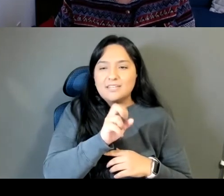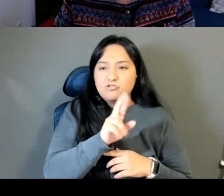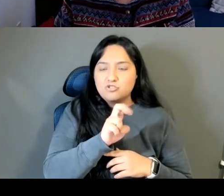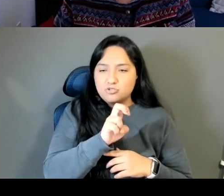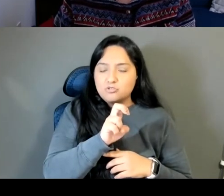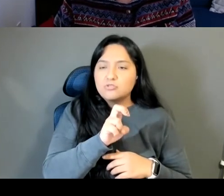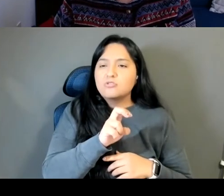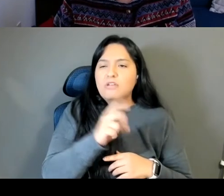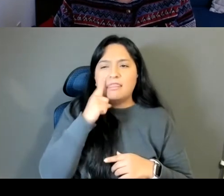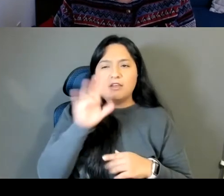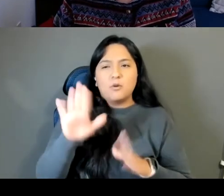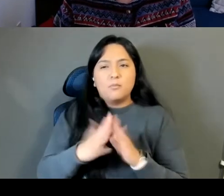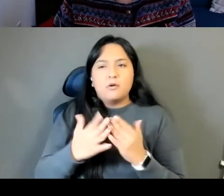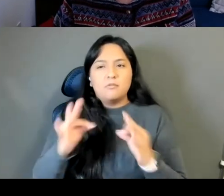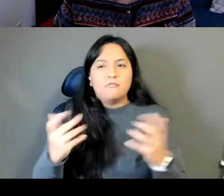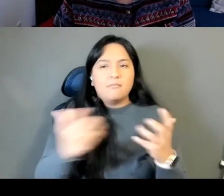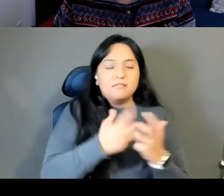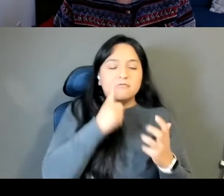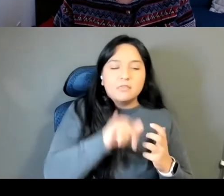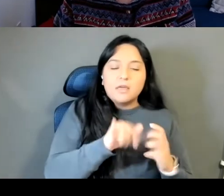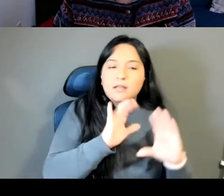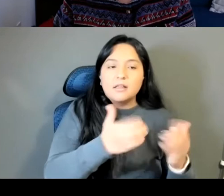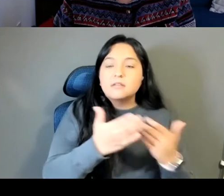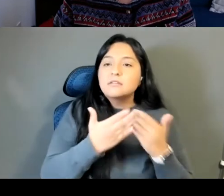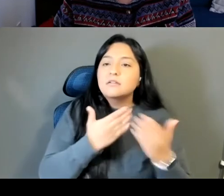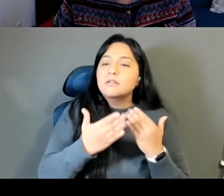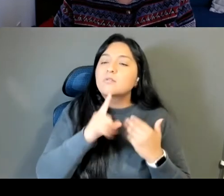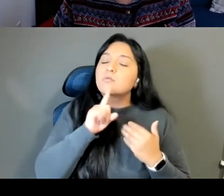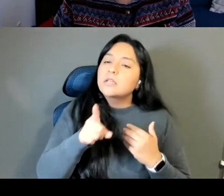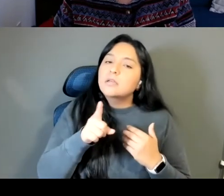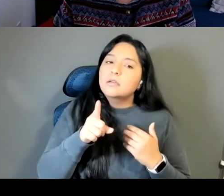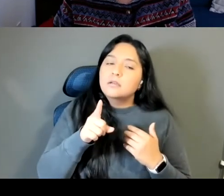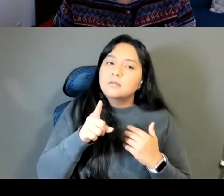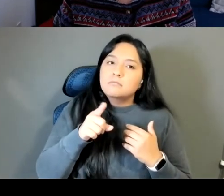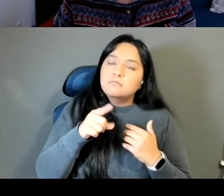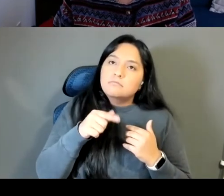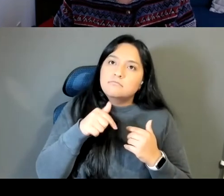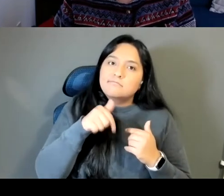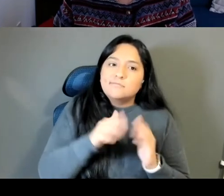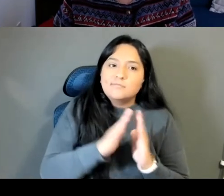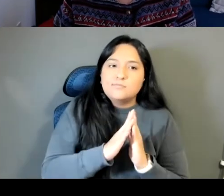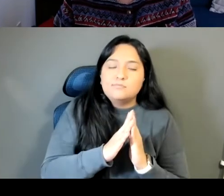It was, it was not really like a research archival project for me.